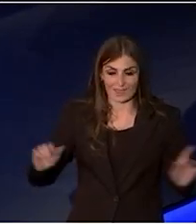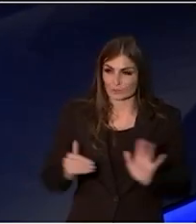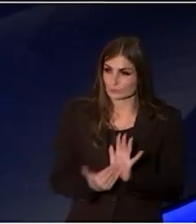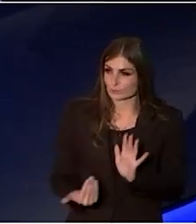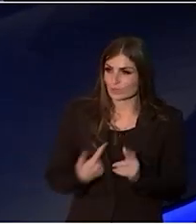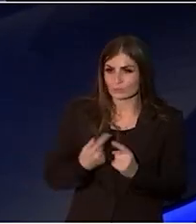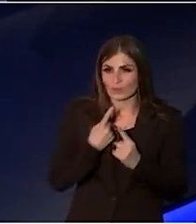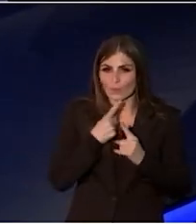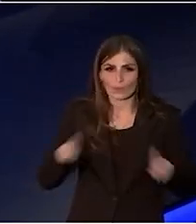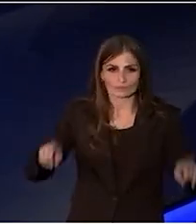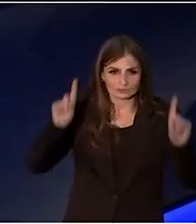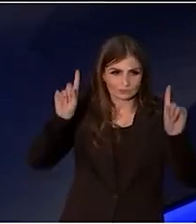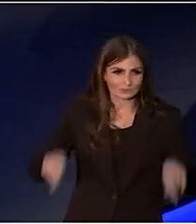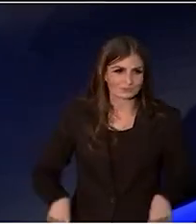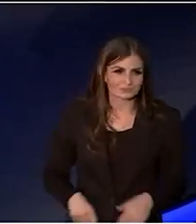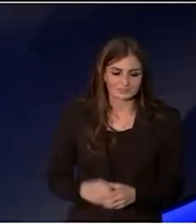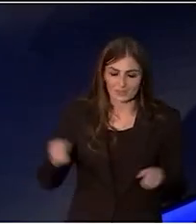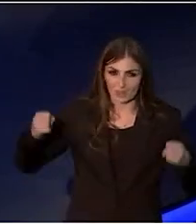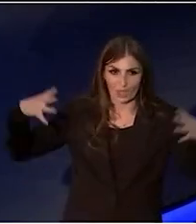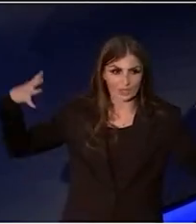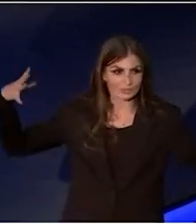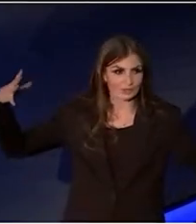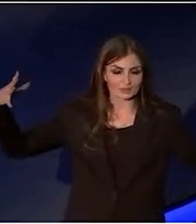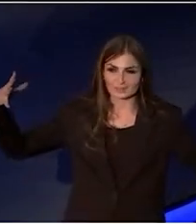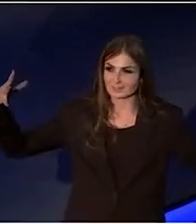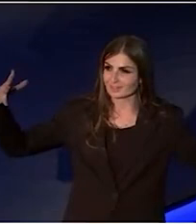Today the lights come back on.